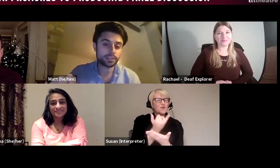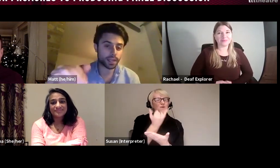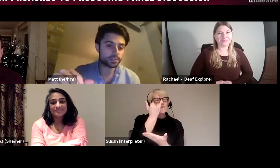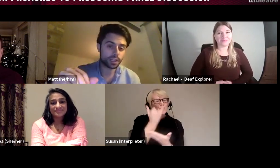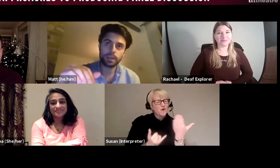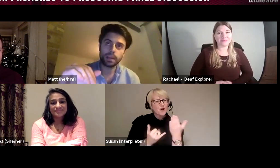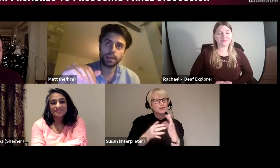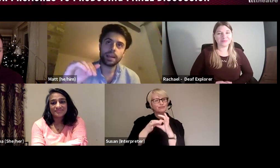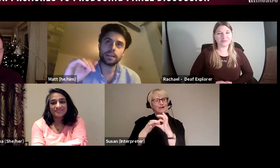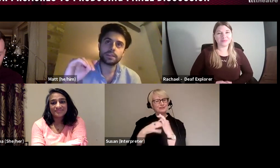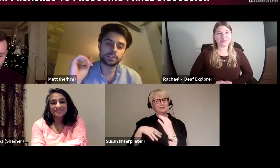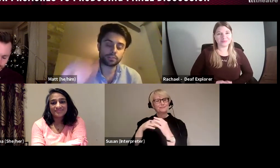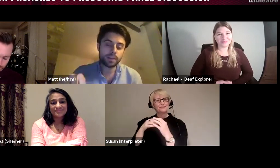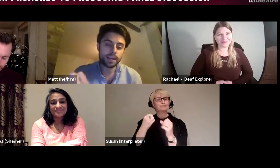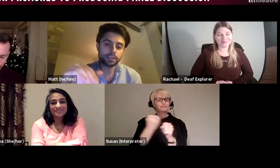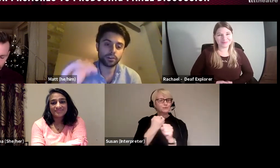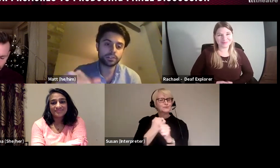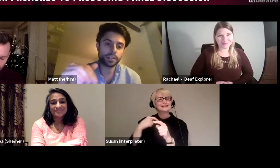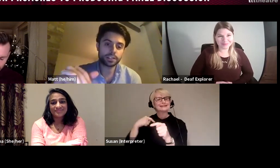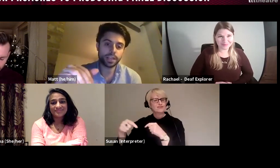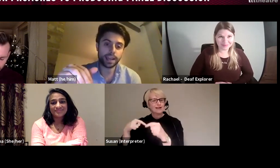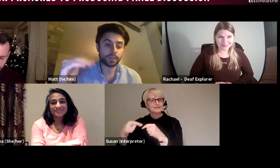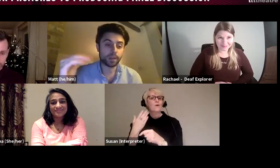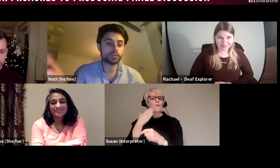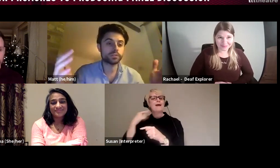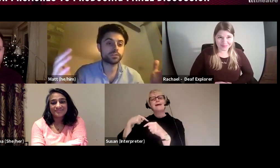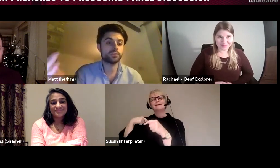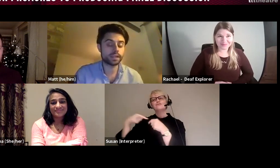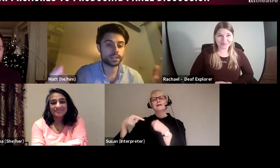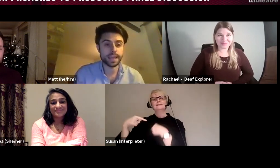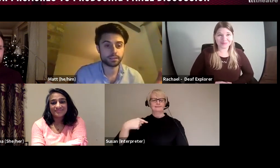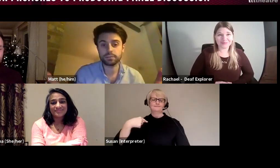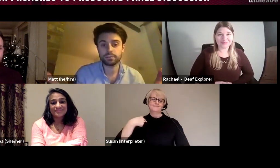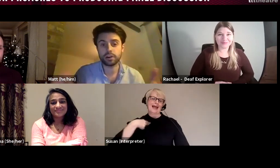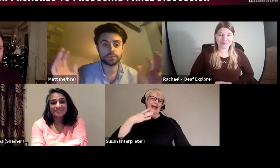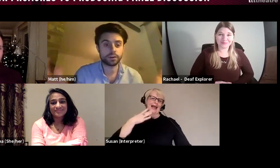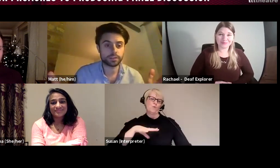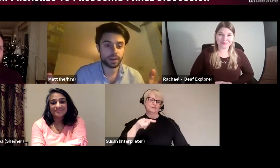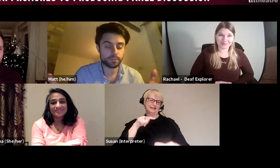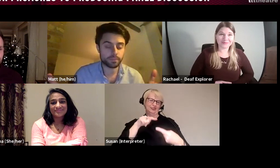relationship is a director constantly saying "I want to do this thing" regardless of how much